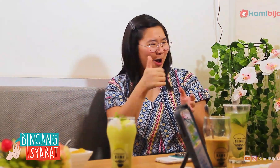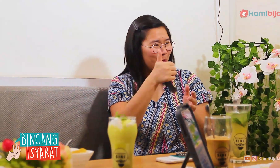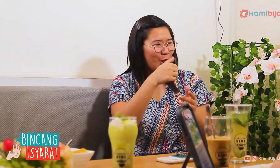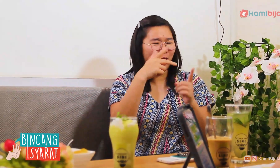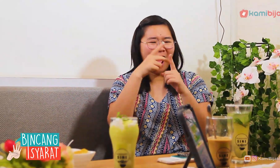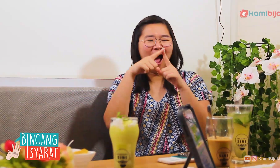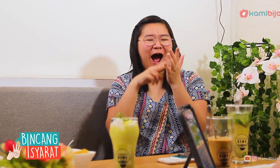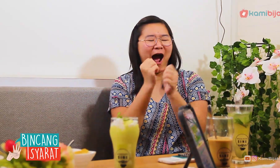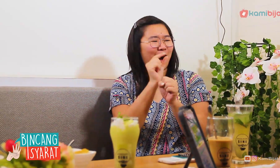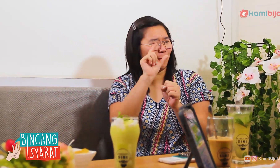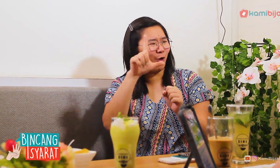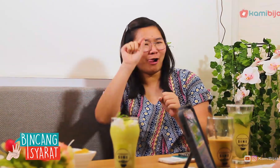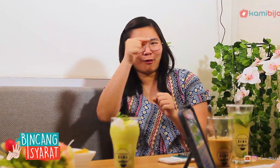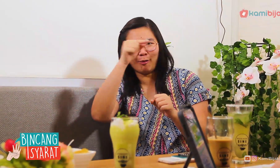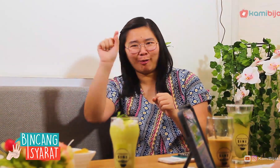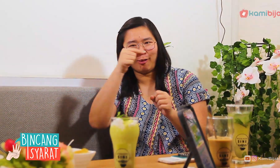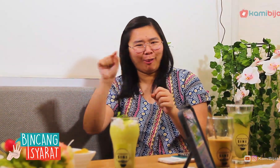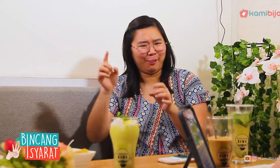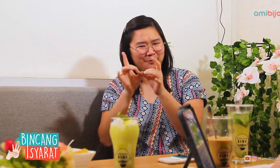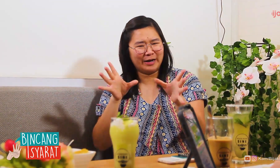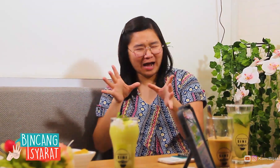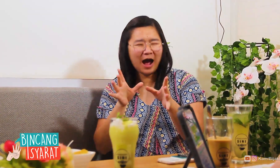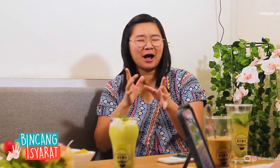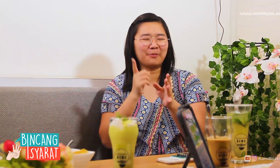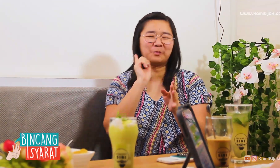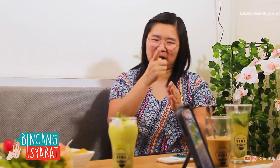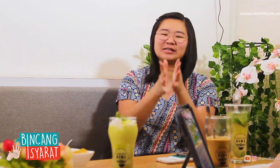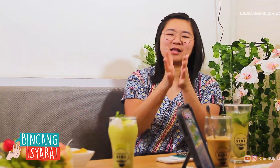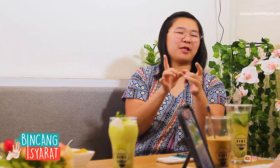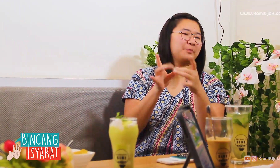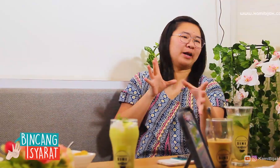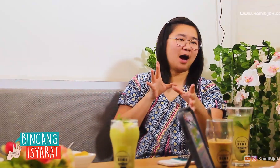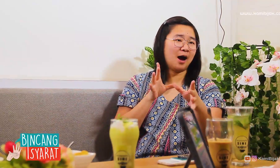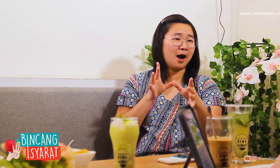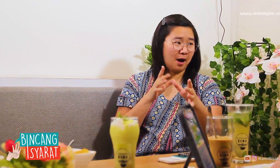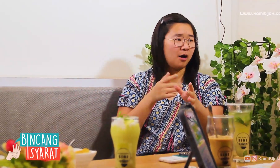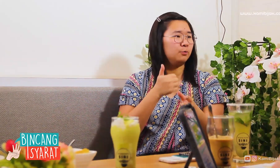Korean using Hangul letters for the language, it's sure the sign will be different.